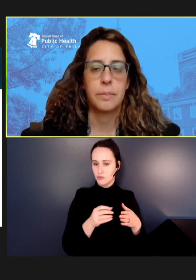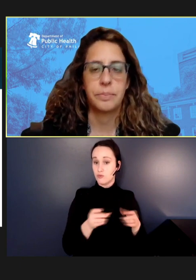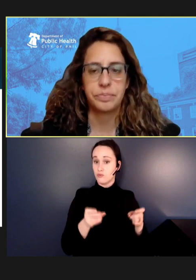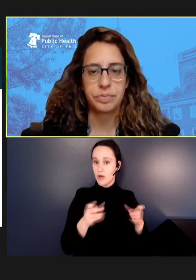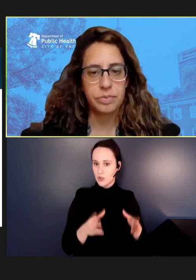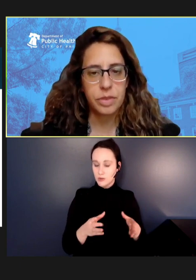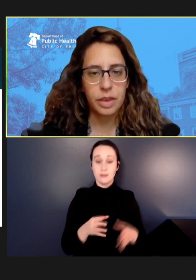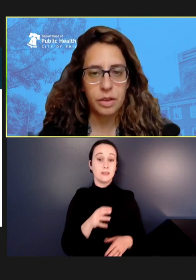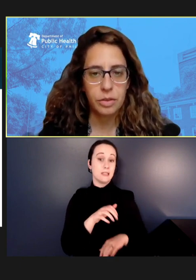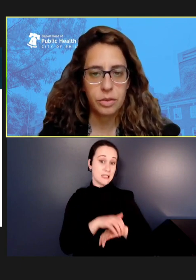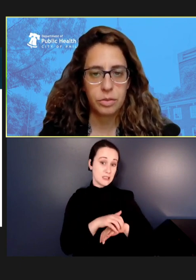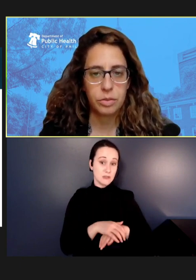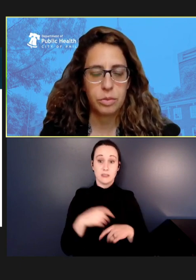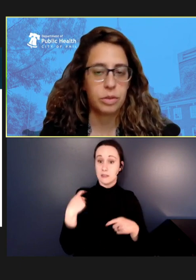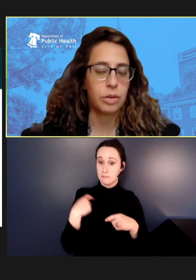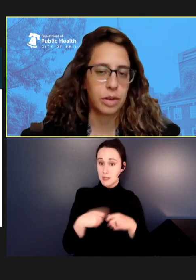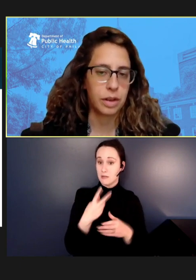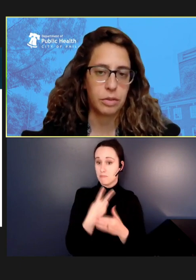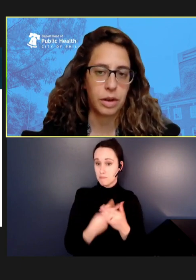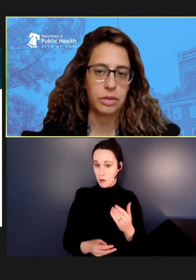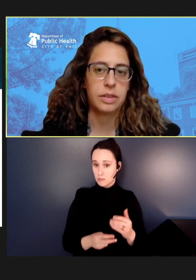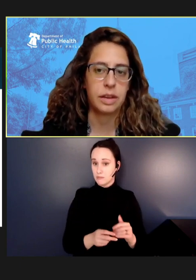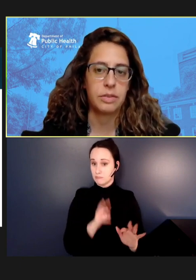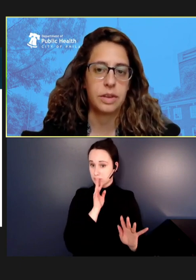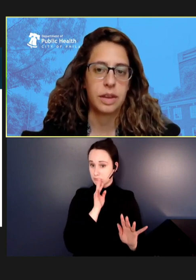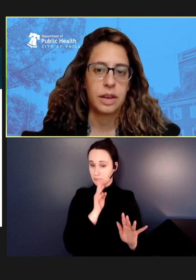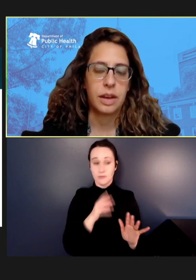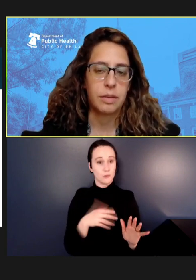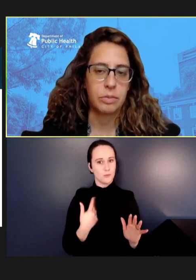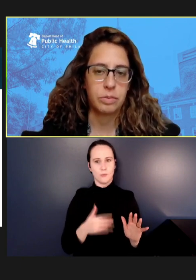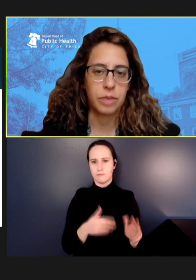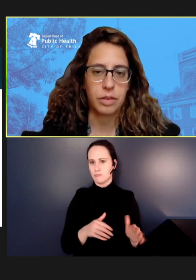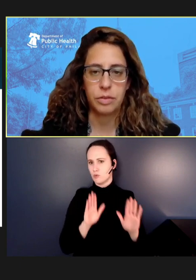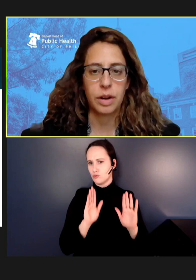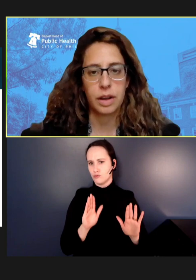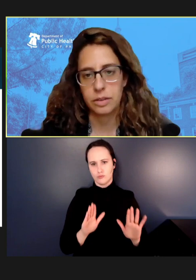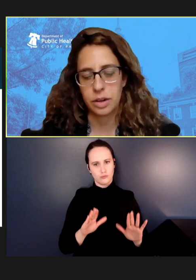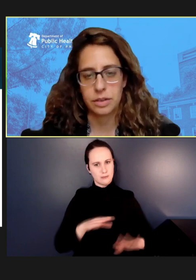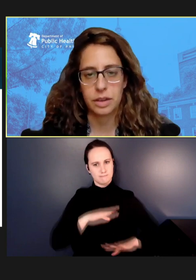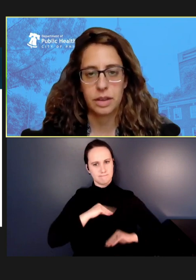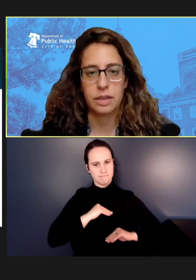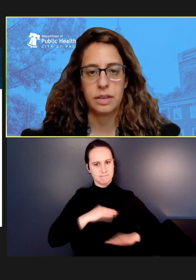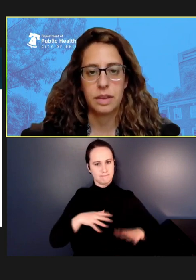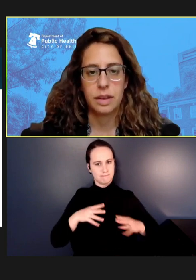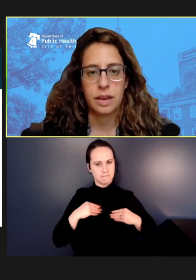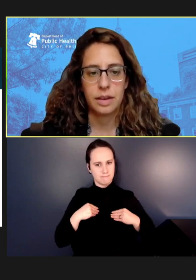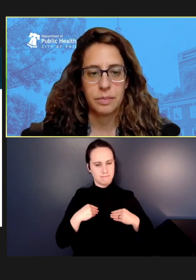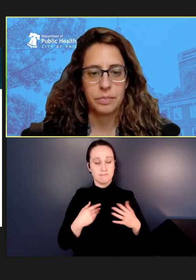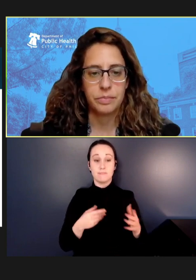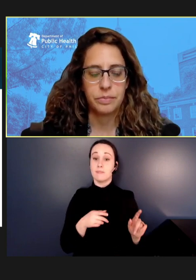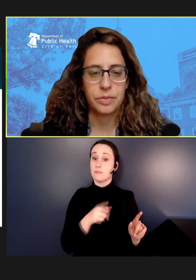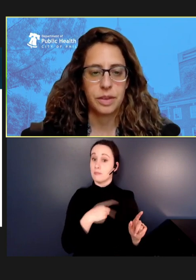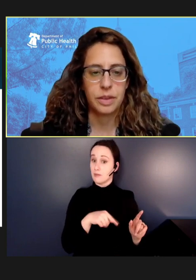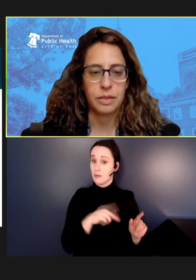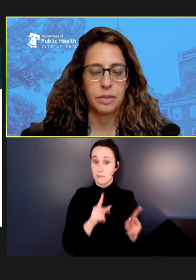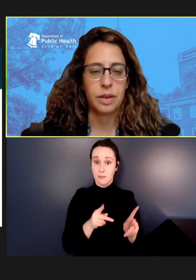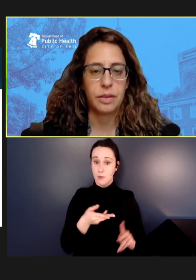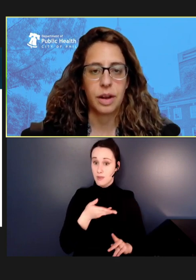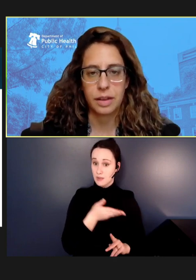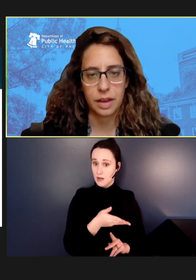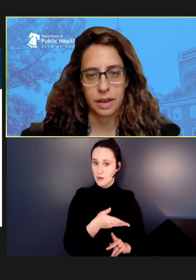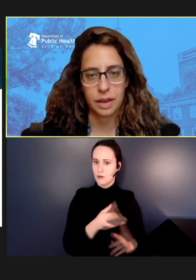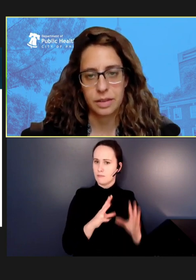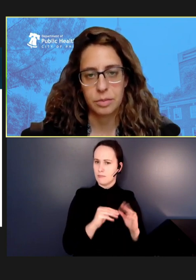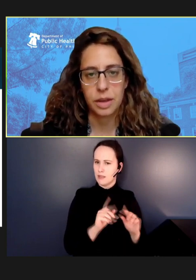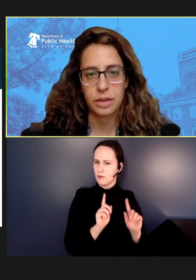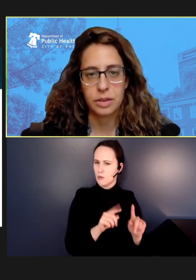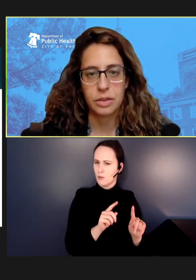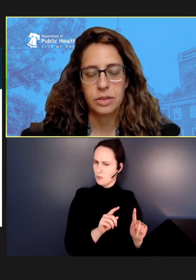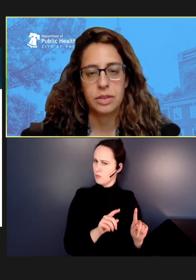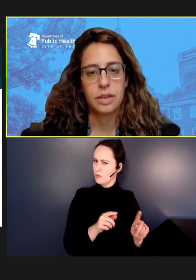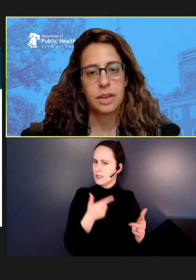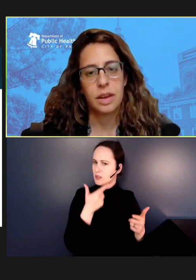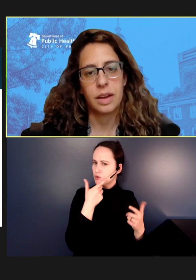which were really well-received. They were very interested in, you know, recognizing measles,